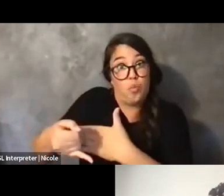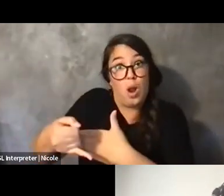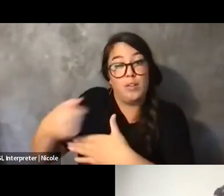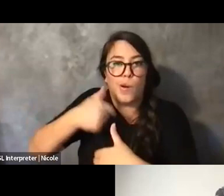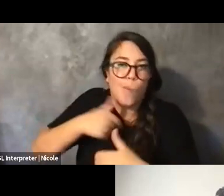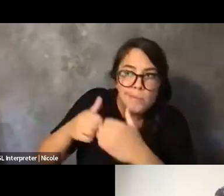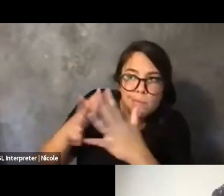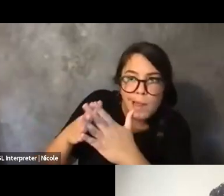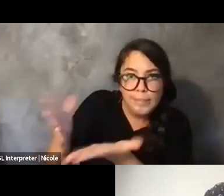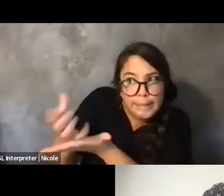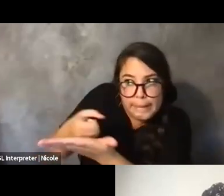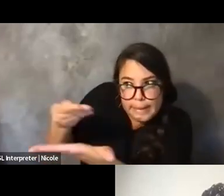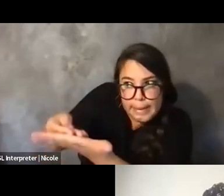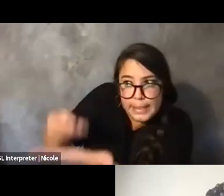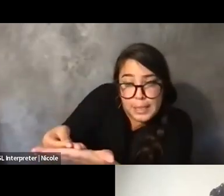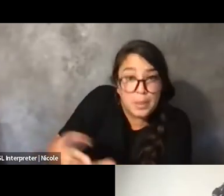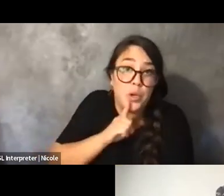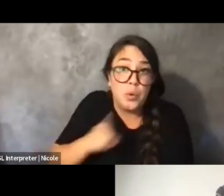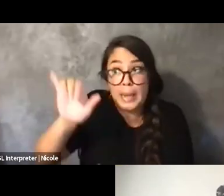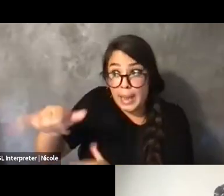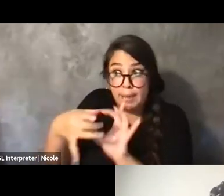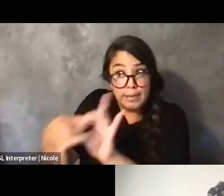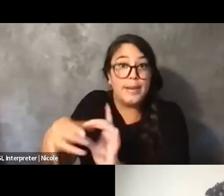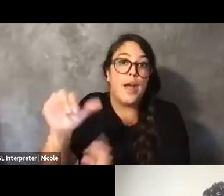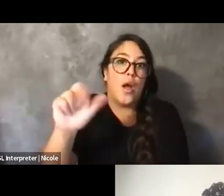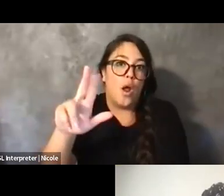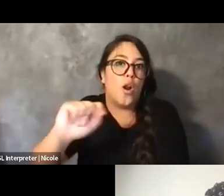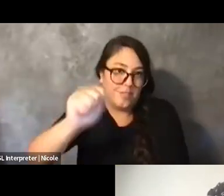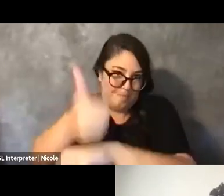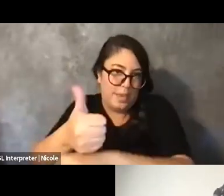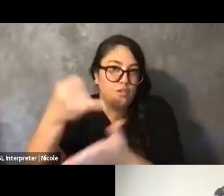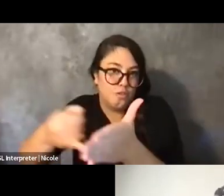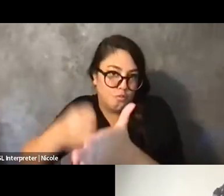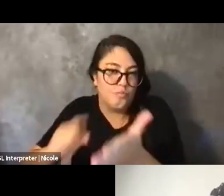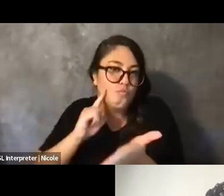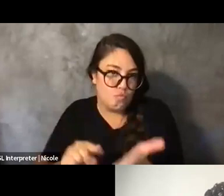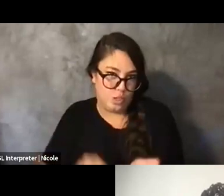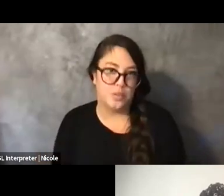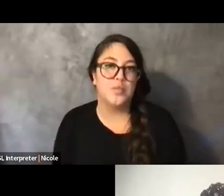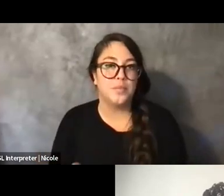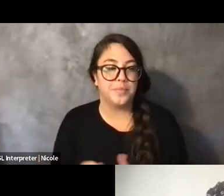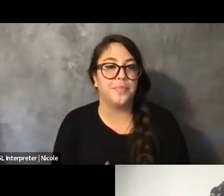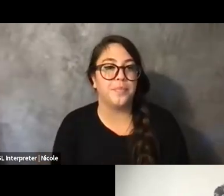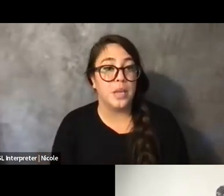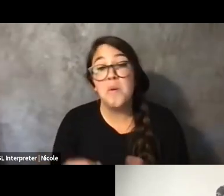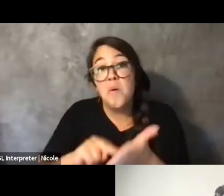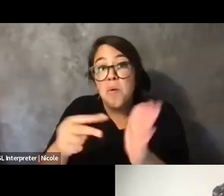and get funding for, it would be an art-based research project, thereby not beholding people